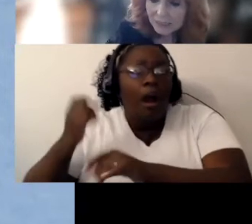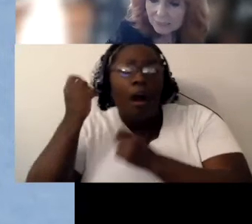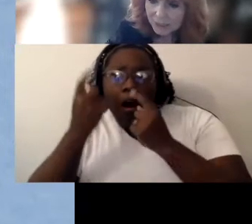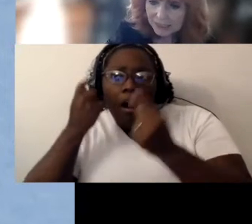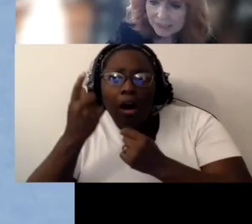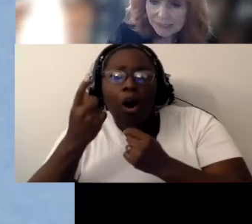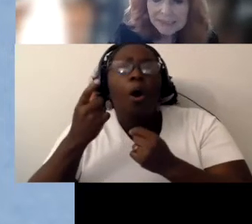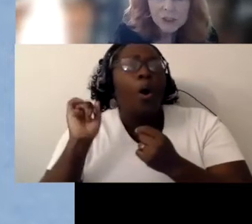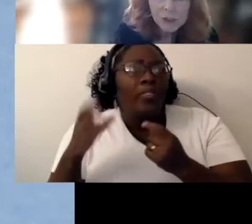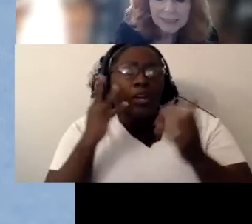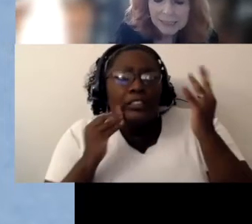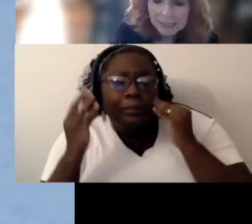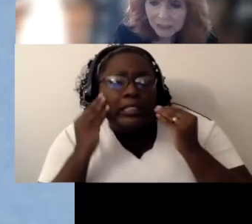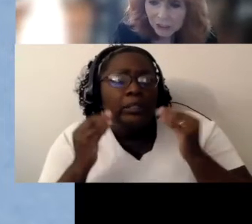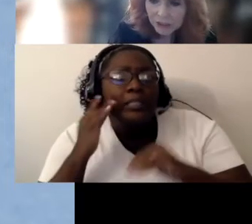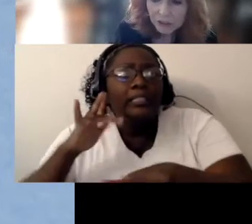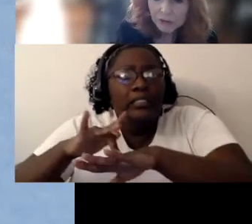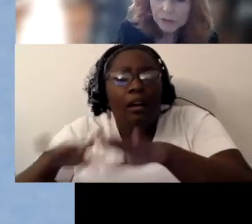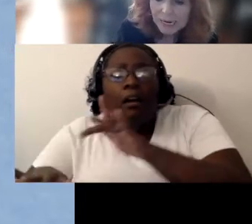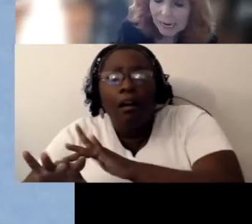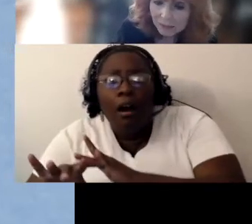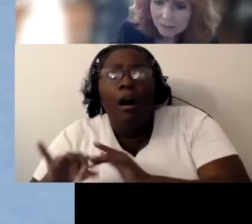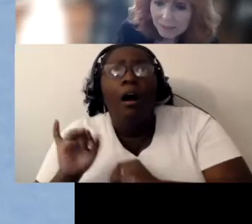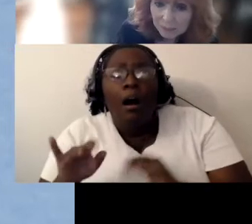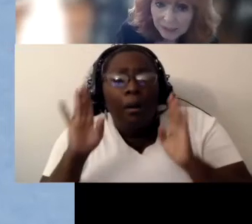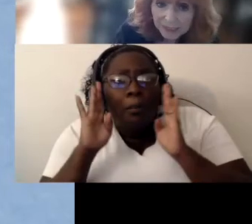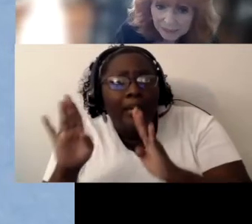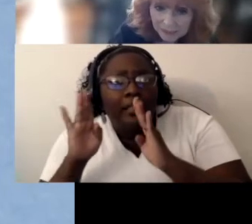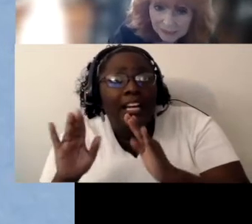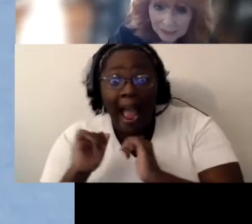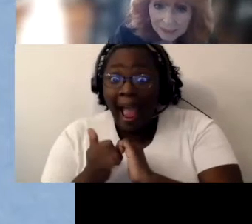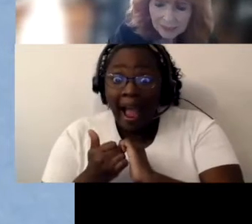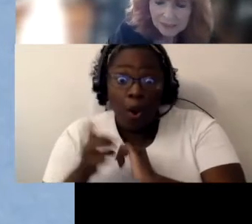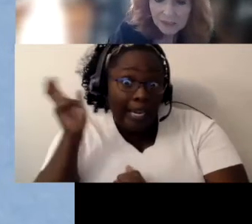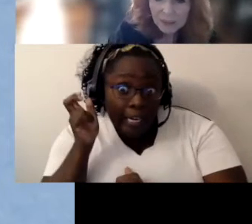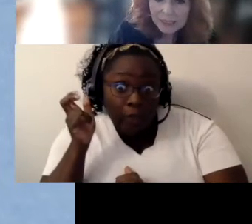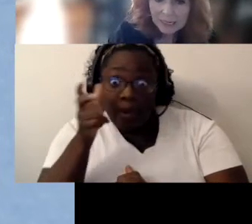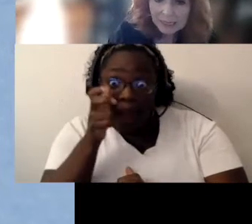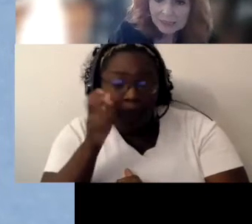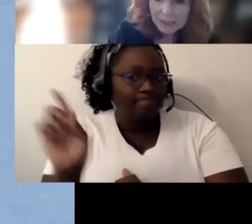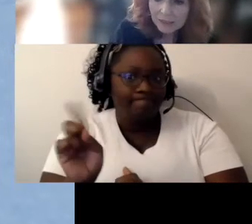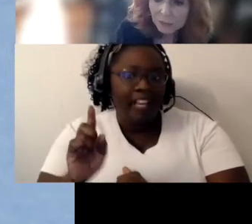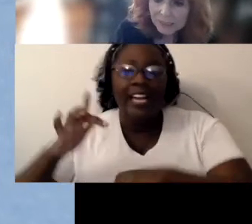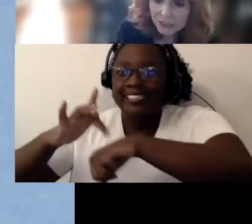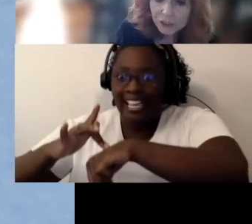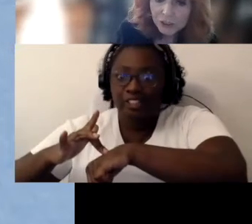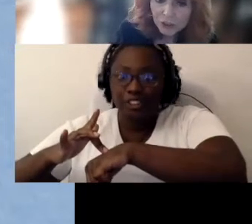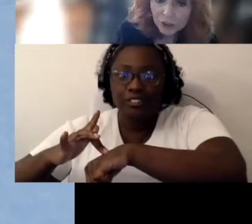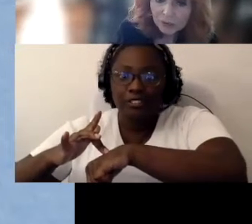experiences, joint tension through tactile experiences. So again, the research shows